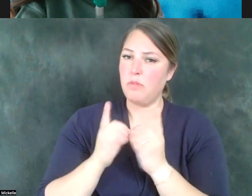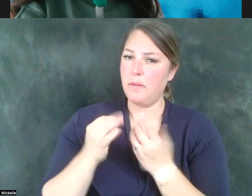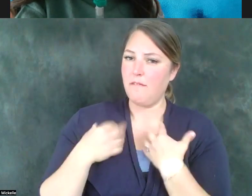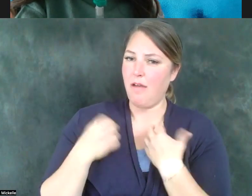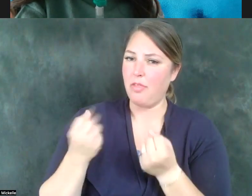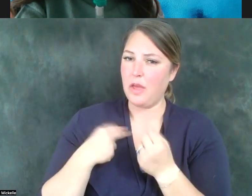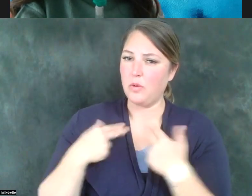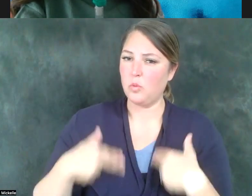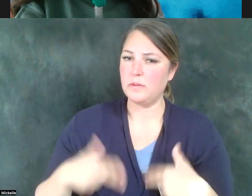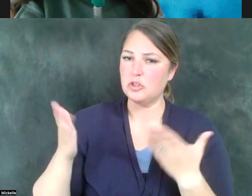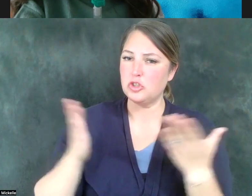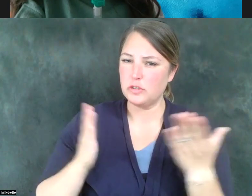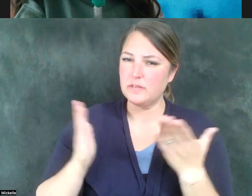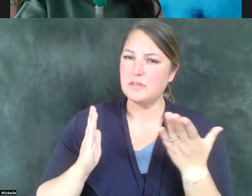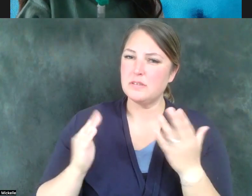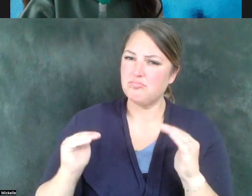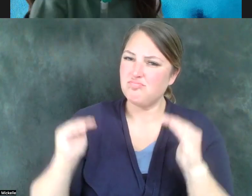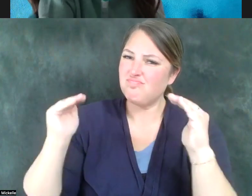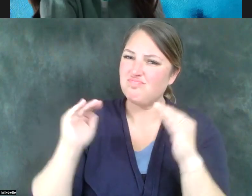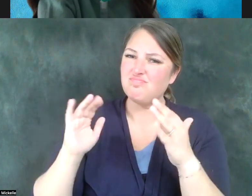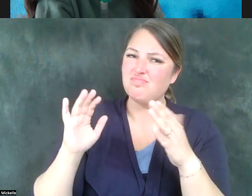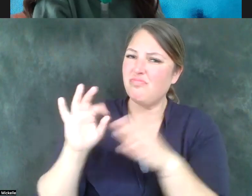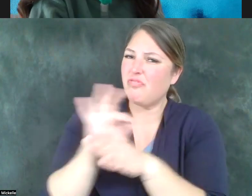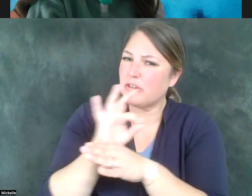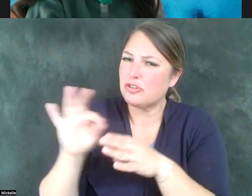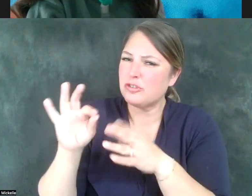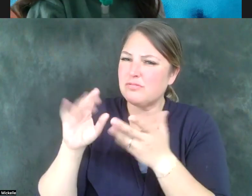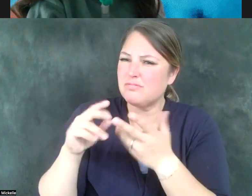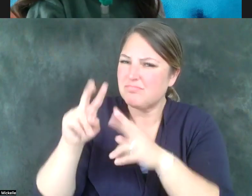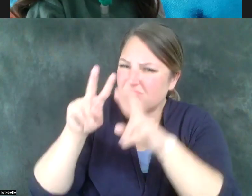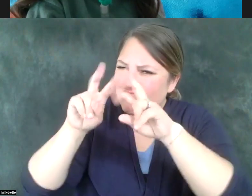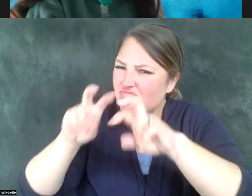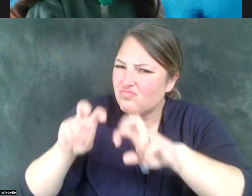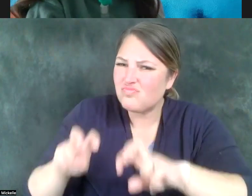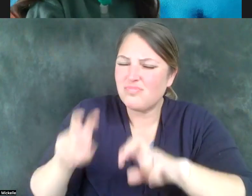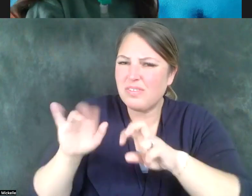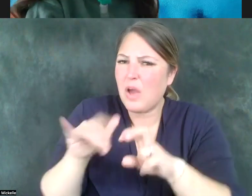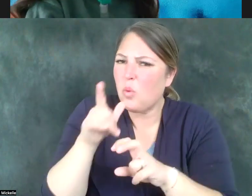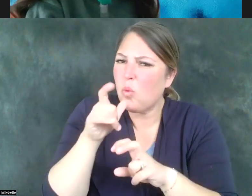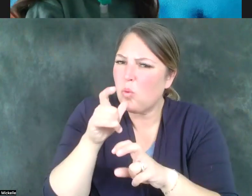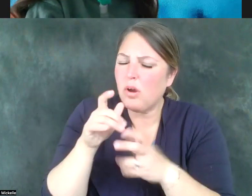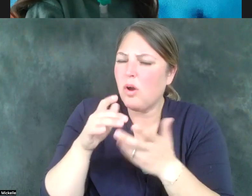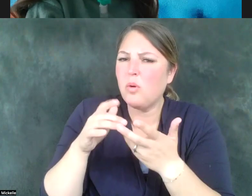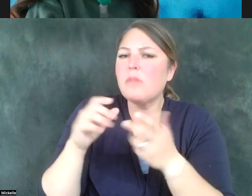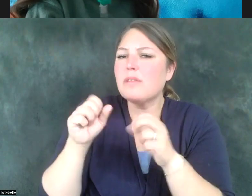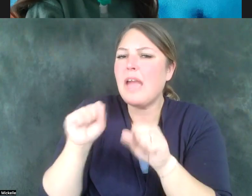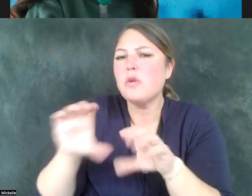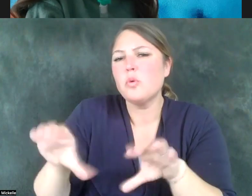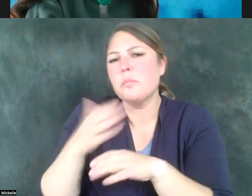functionally take a closer look at these issues and do the best job that they can. Do a better job than they're doing. I